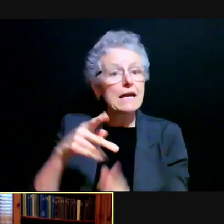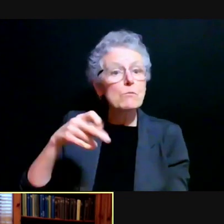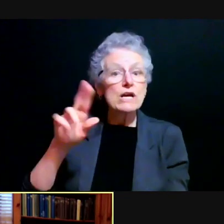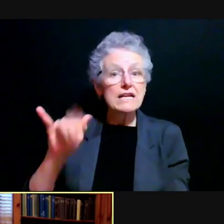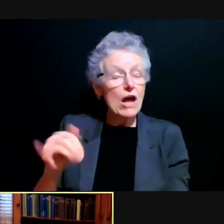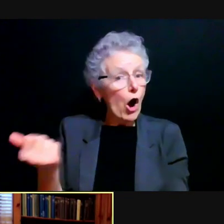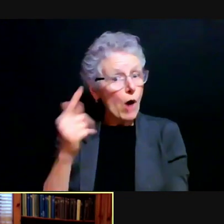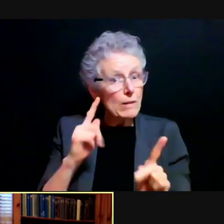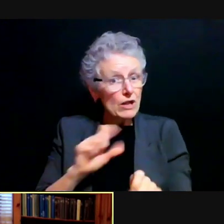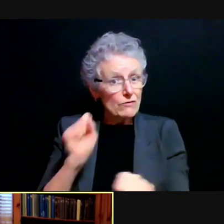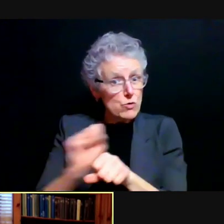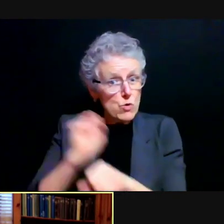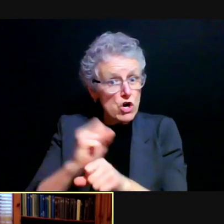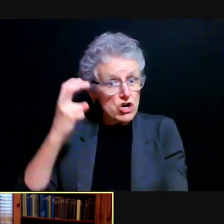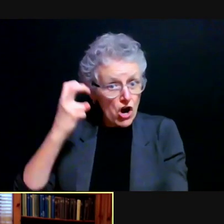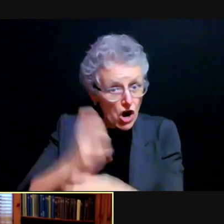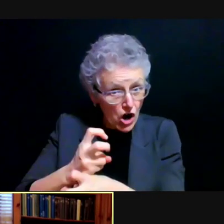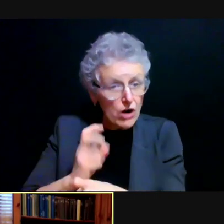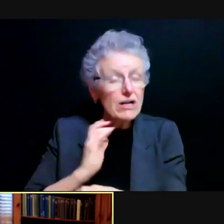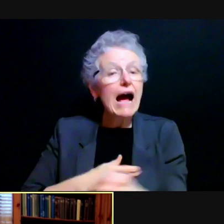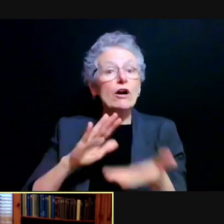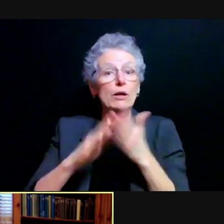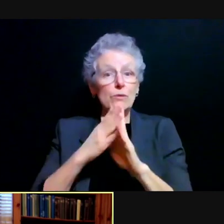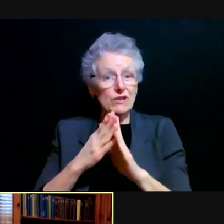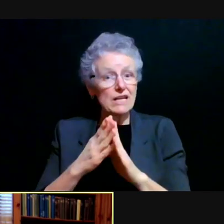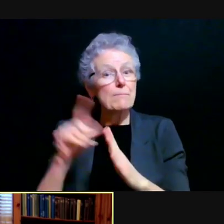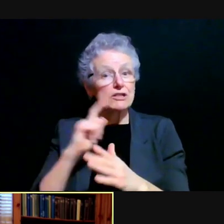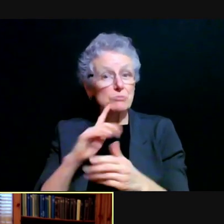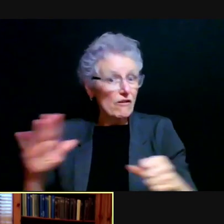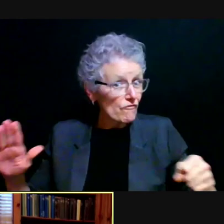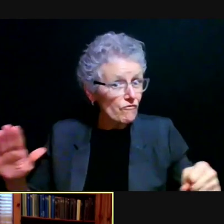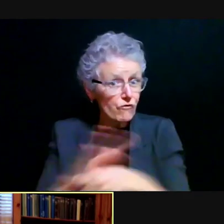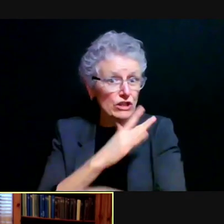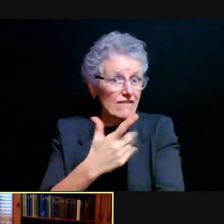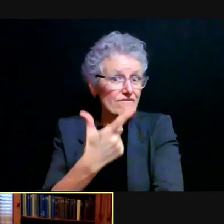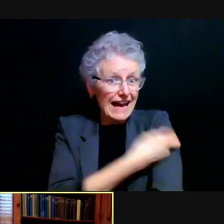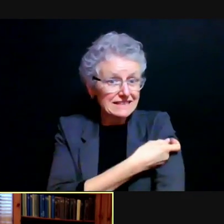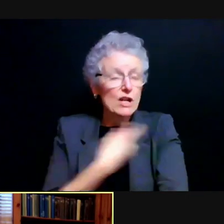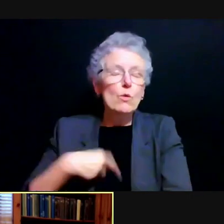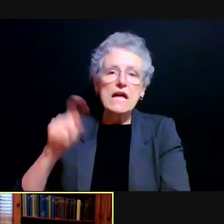until we're, community is fully vaccinated. We really have to take extra care.